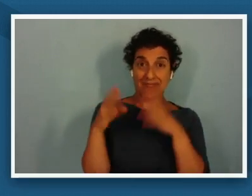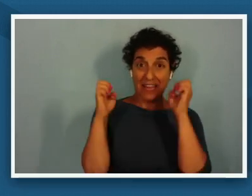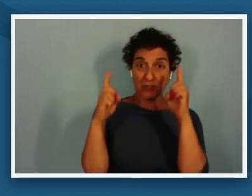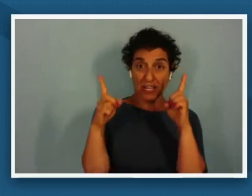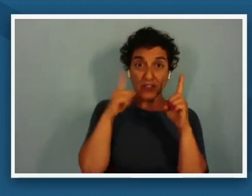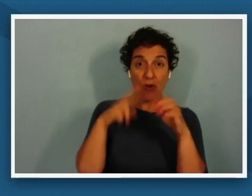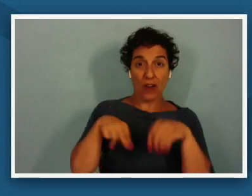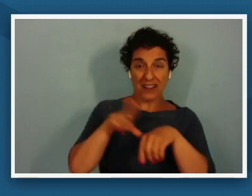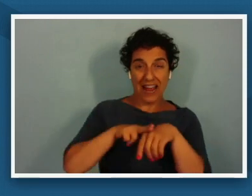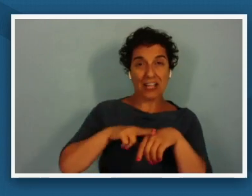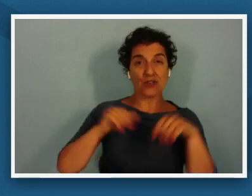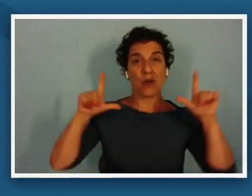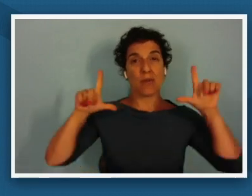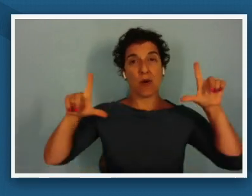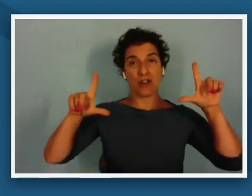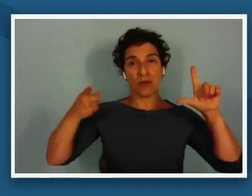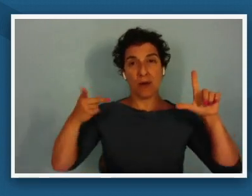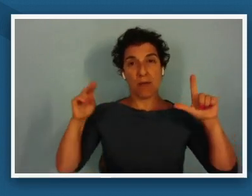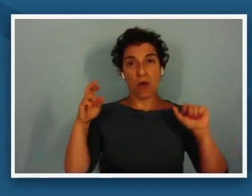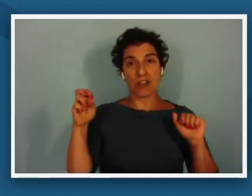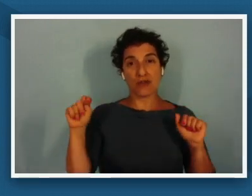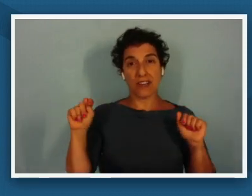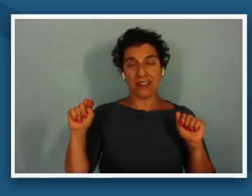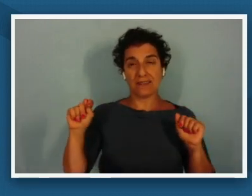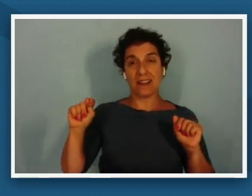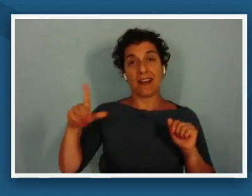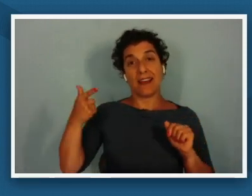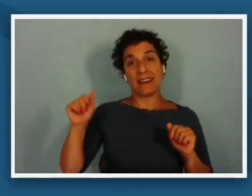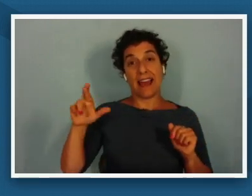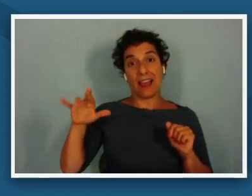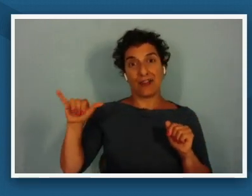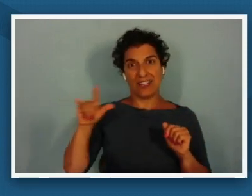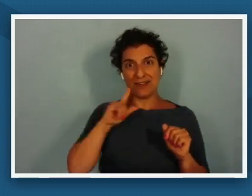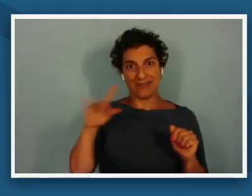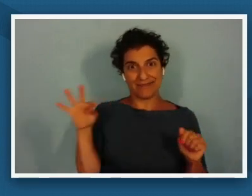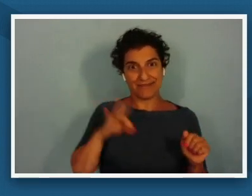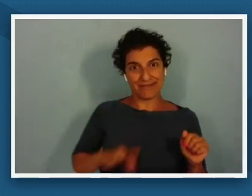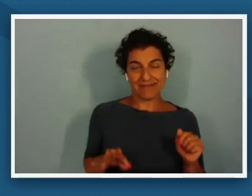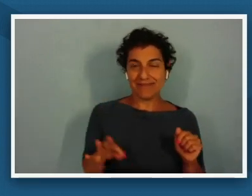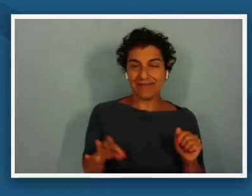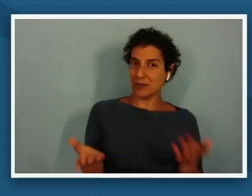gallery and so fortunate to be here with